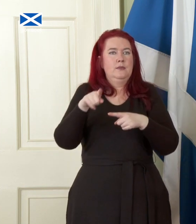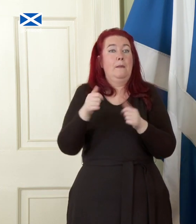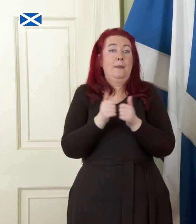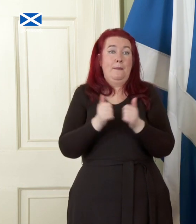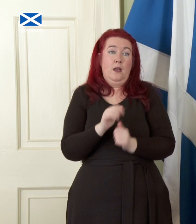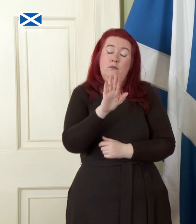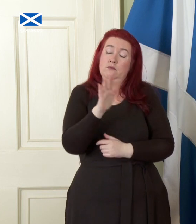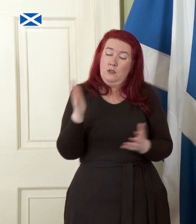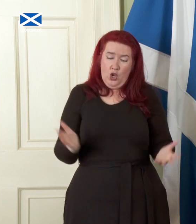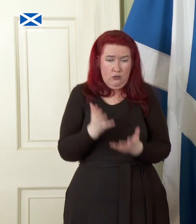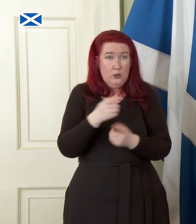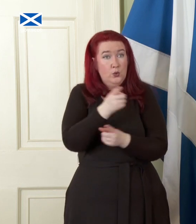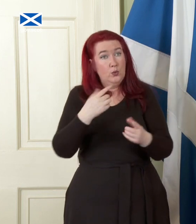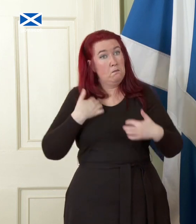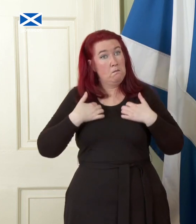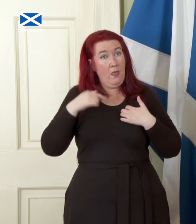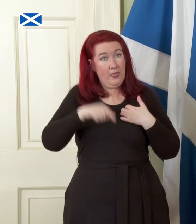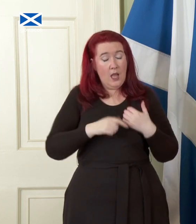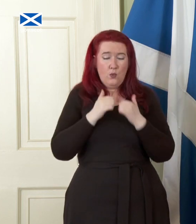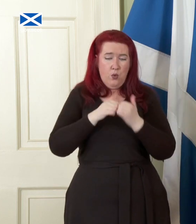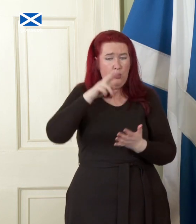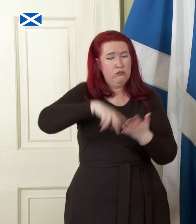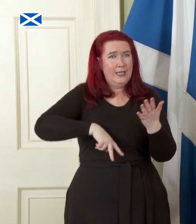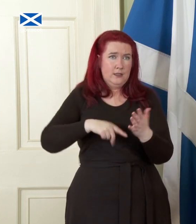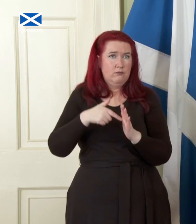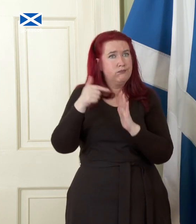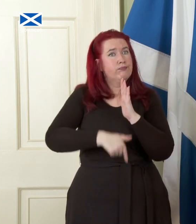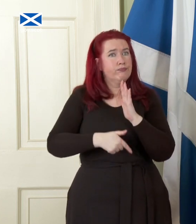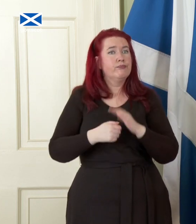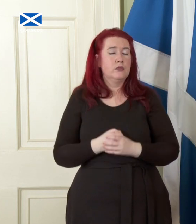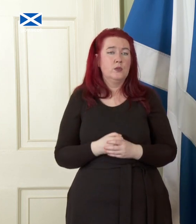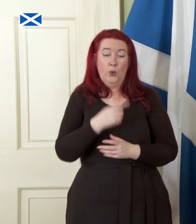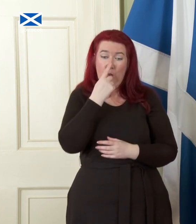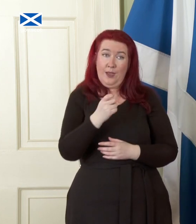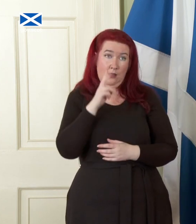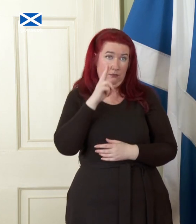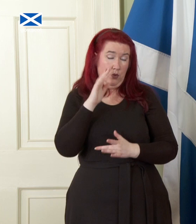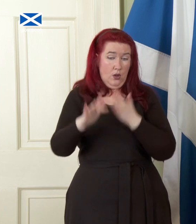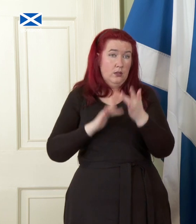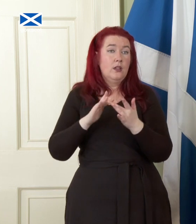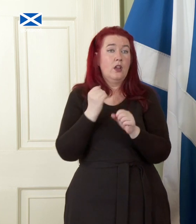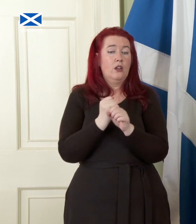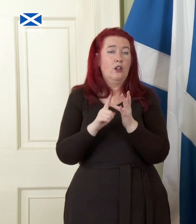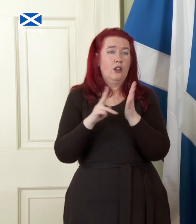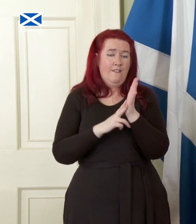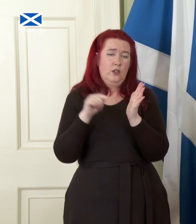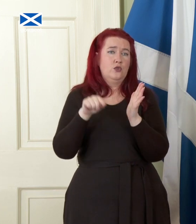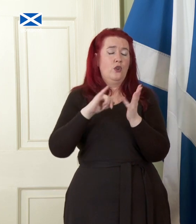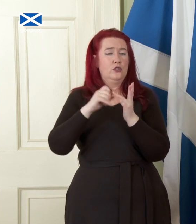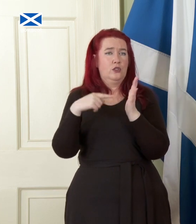everyone with an interest to read it in full. It can be accessed at gov.scot/NewScotland.